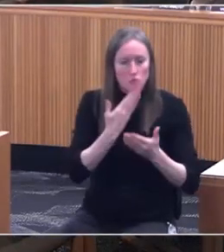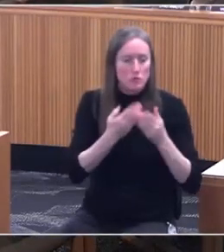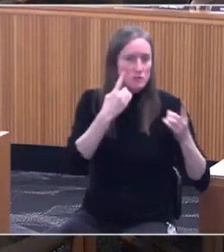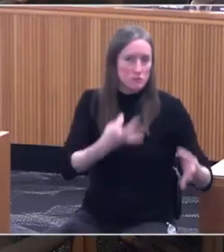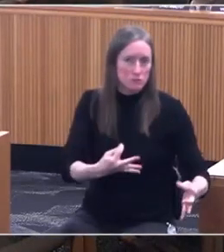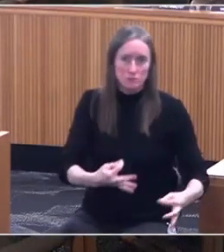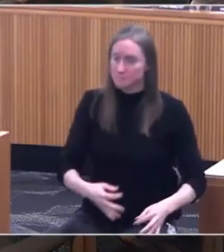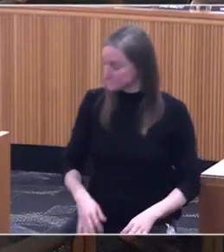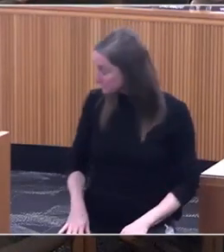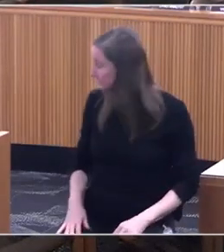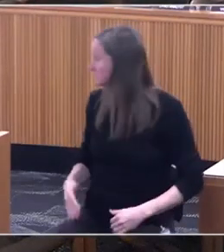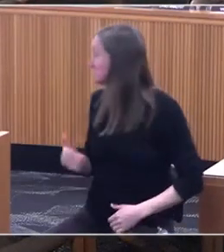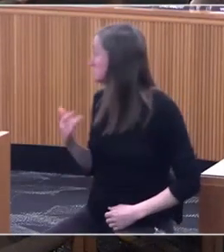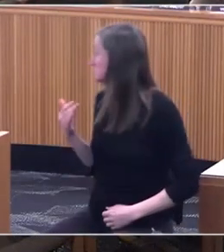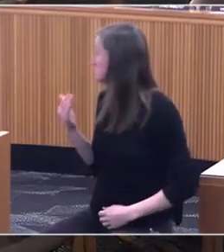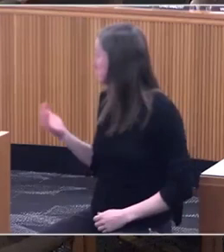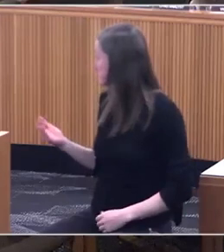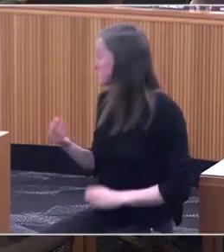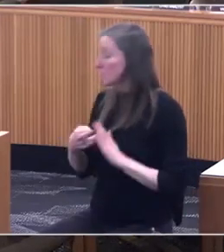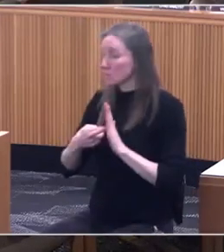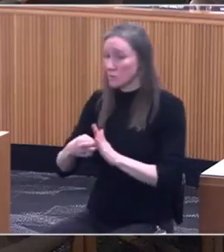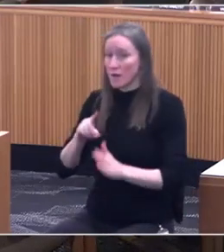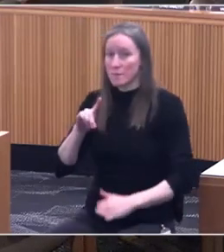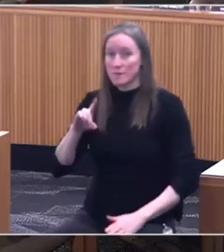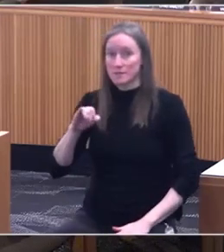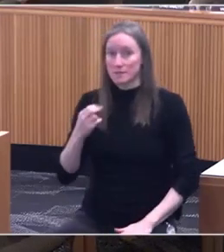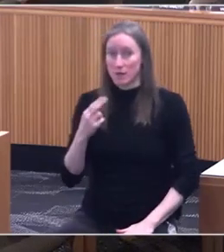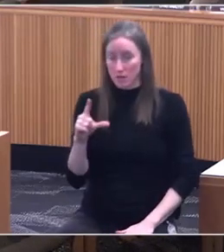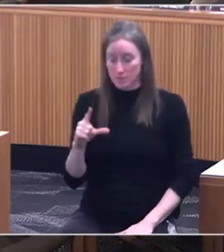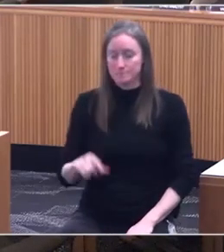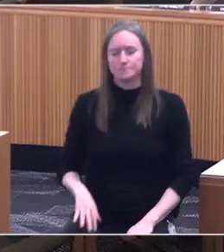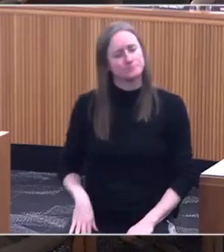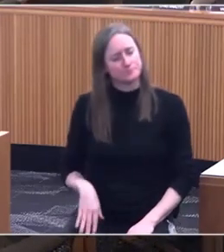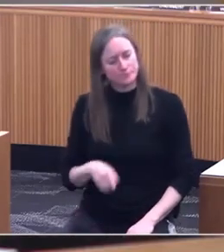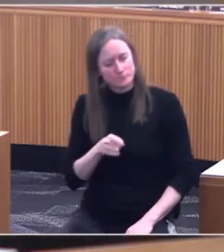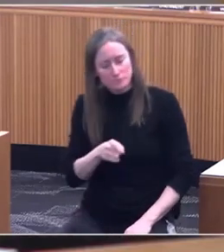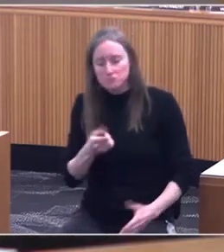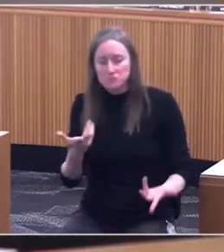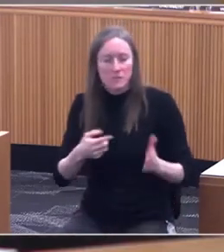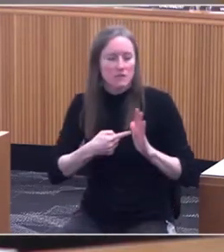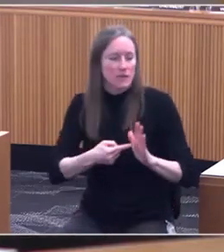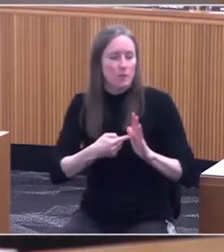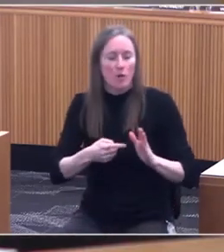Megan, do you know a person with Down syndrome? What is their score?